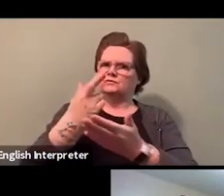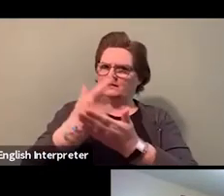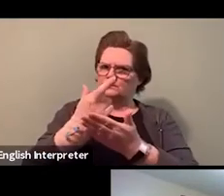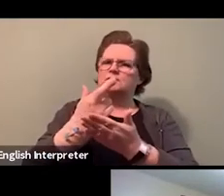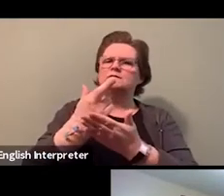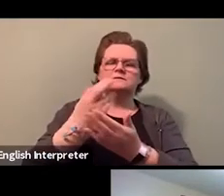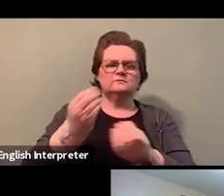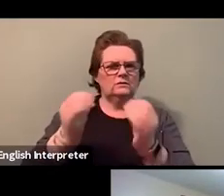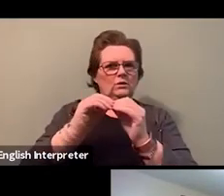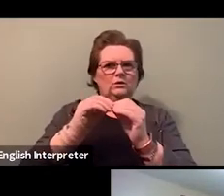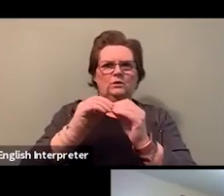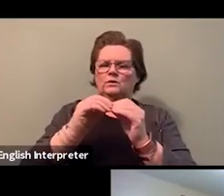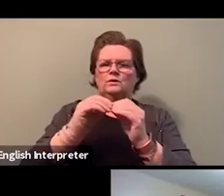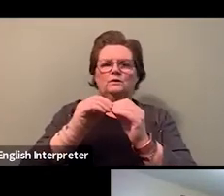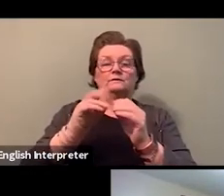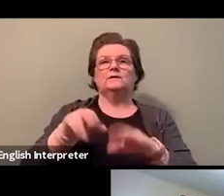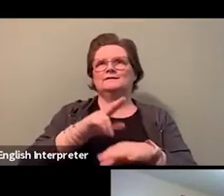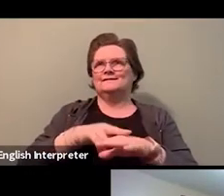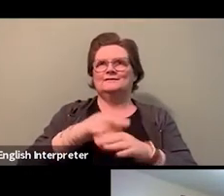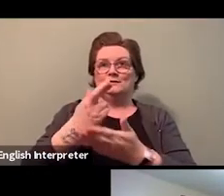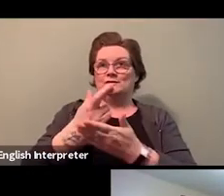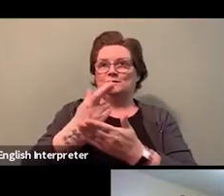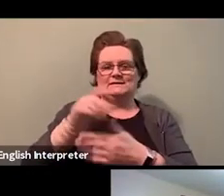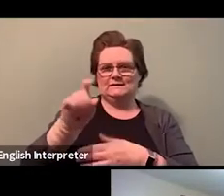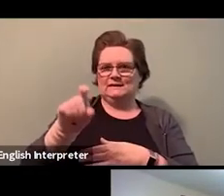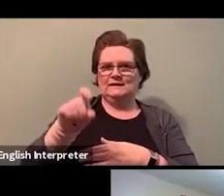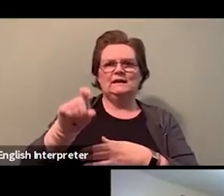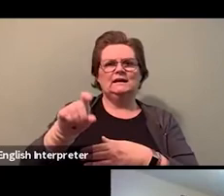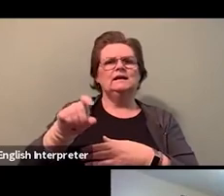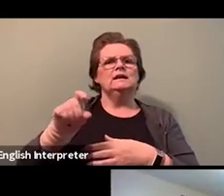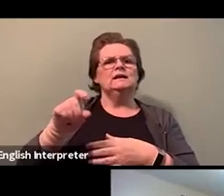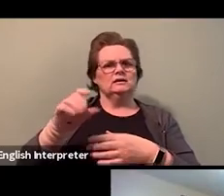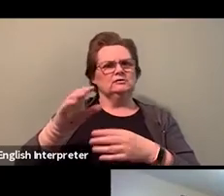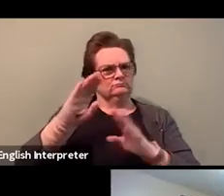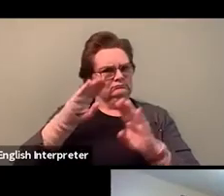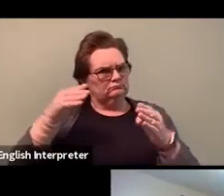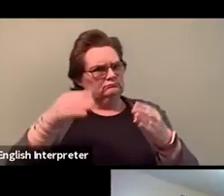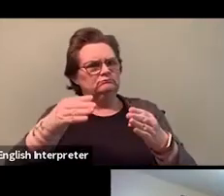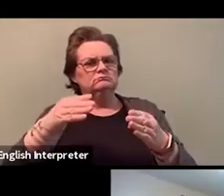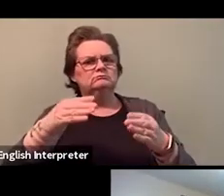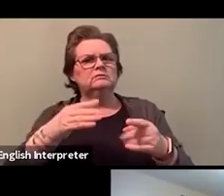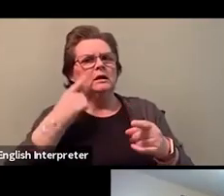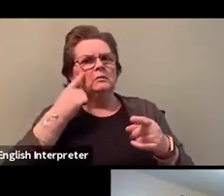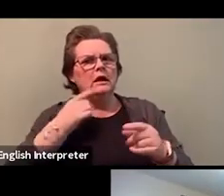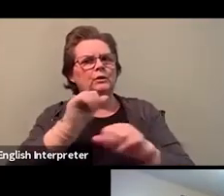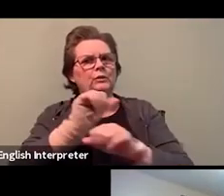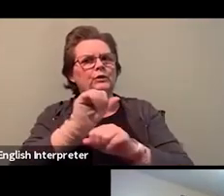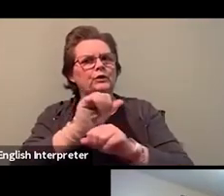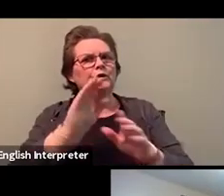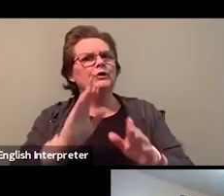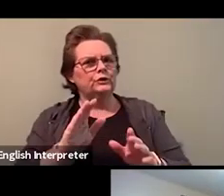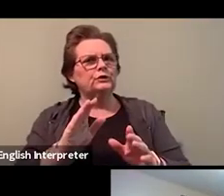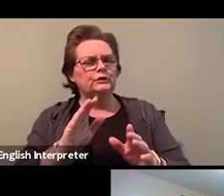in the lives of black workers for example, you know, you can commit to a process that centers an anti-racism, hiring facilitators